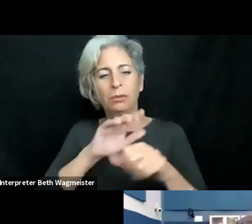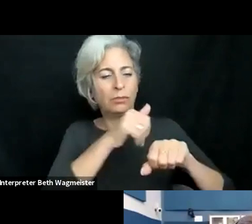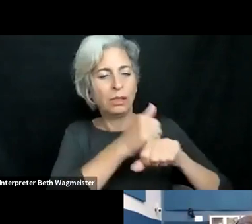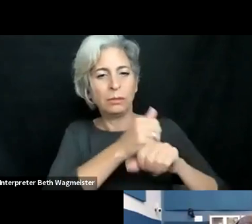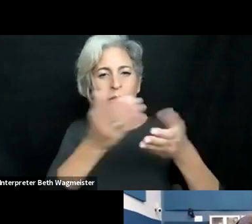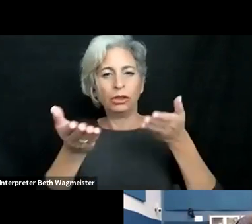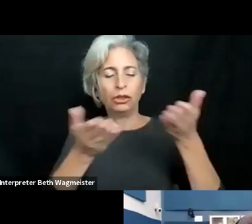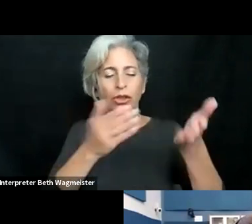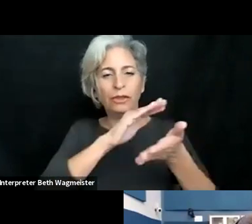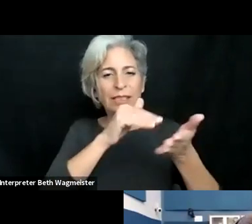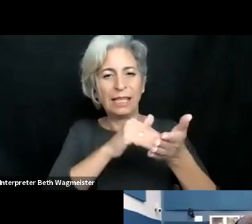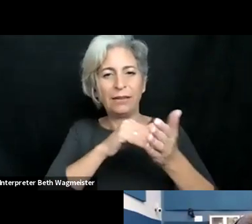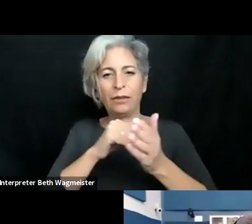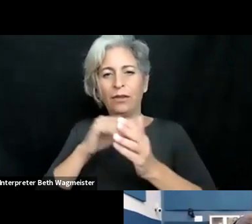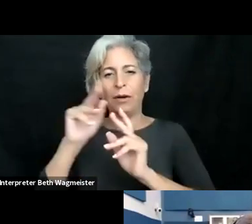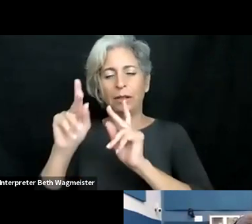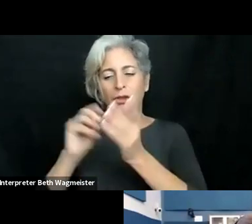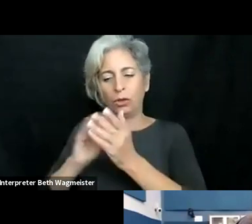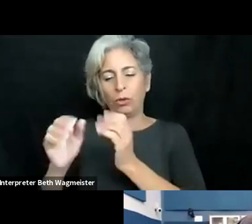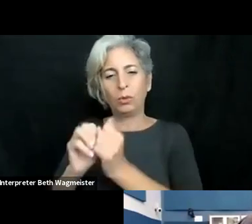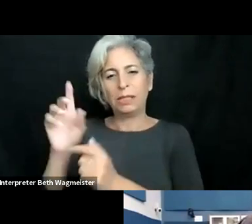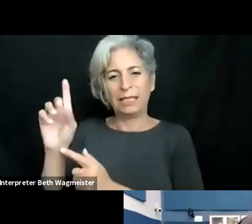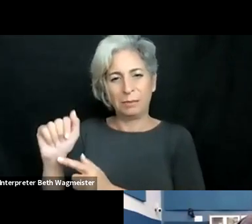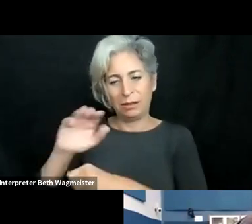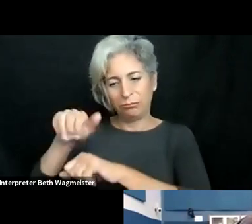the beginning we did a very use centered approach,